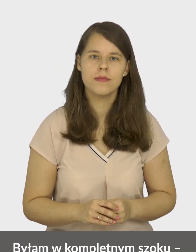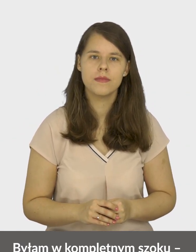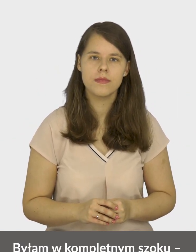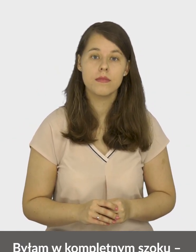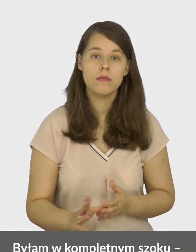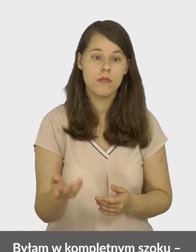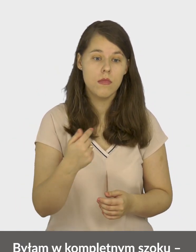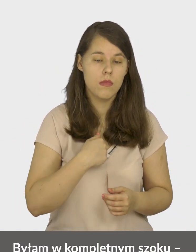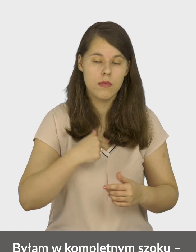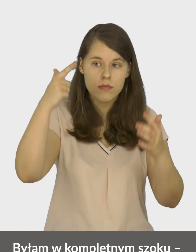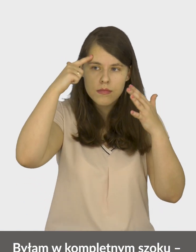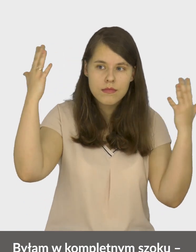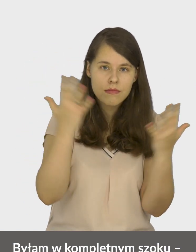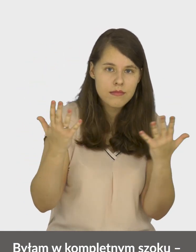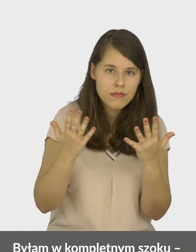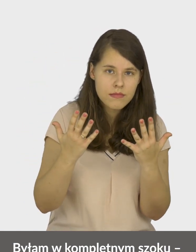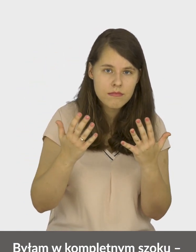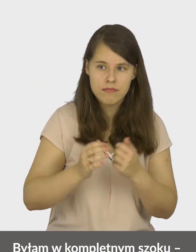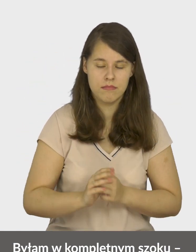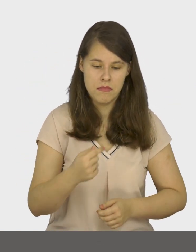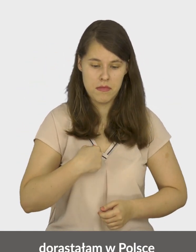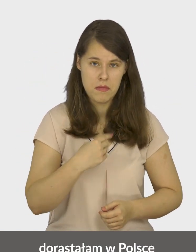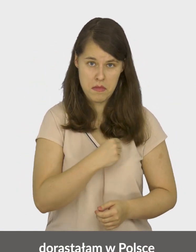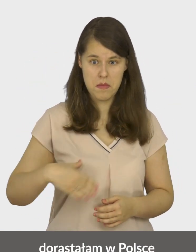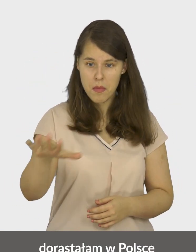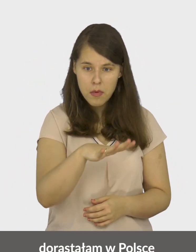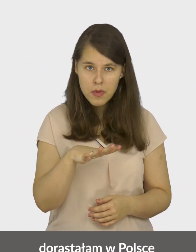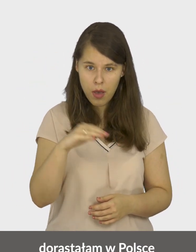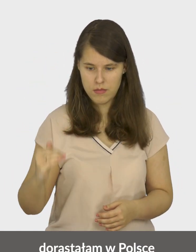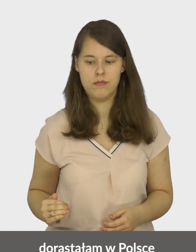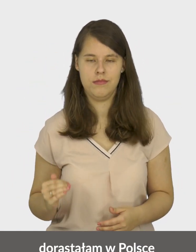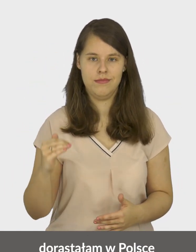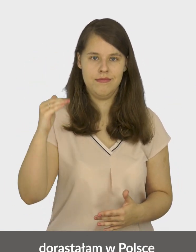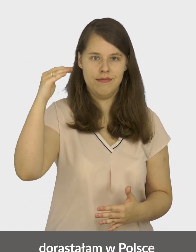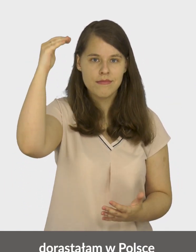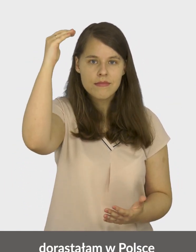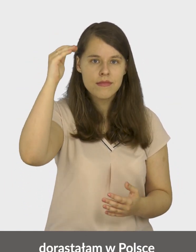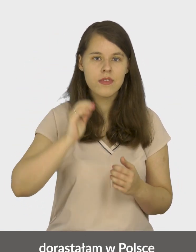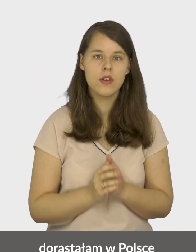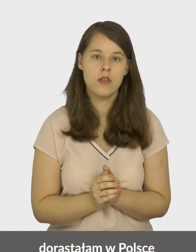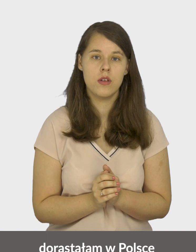I was completely shocked -. I grew up in Poland